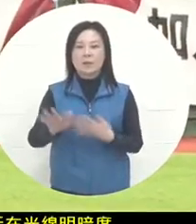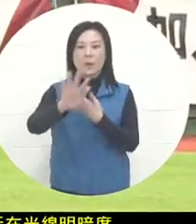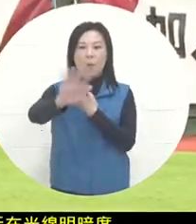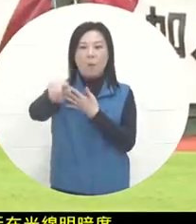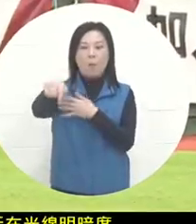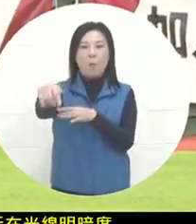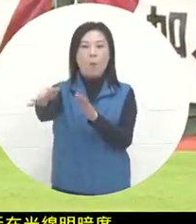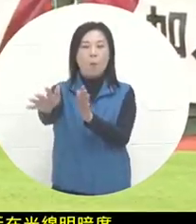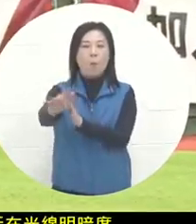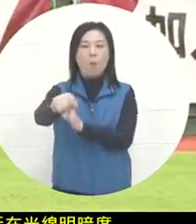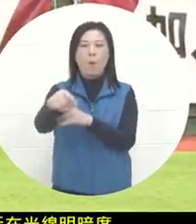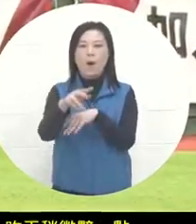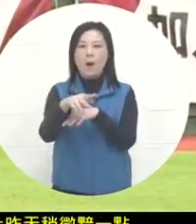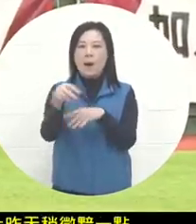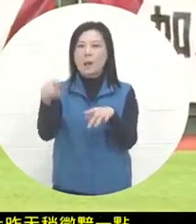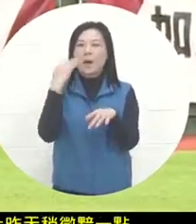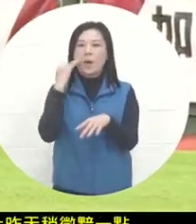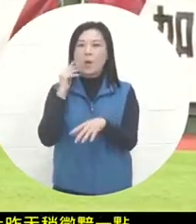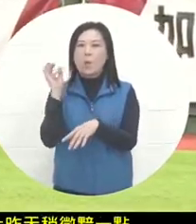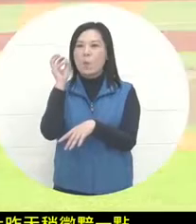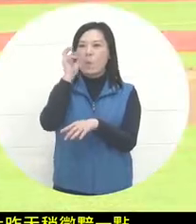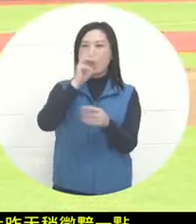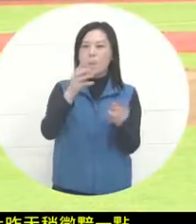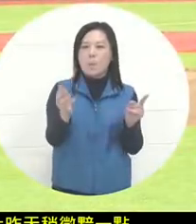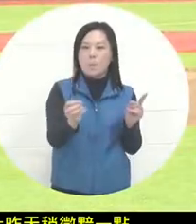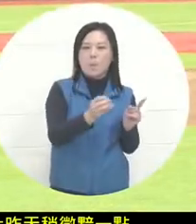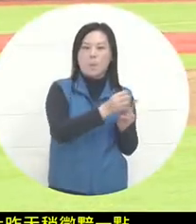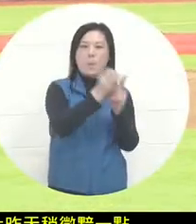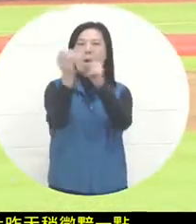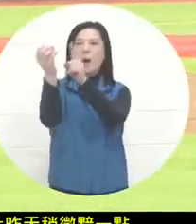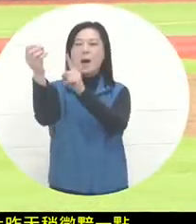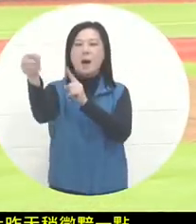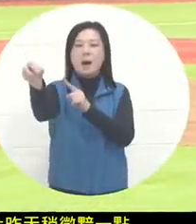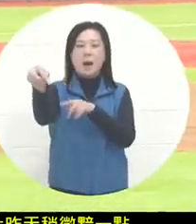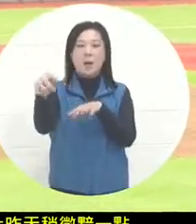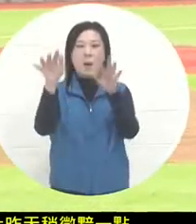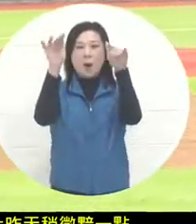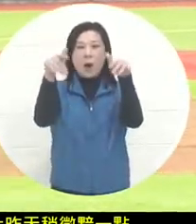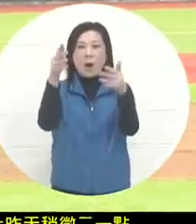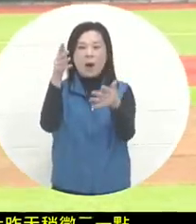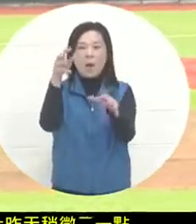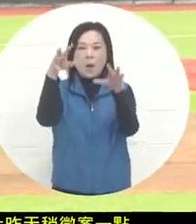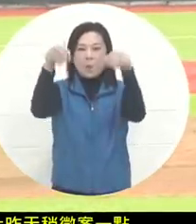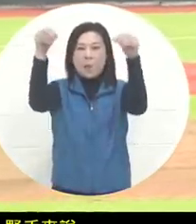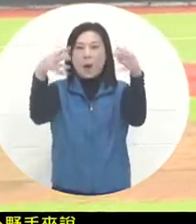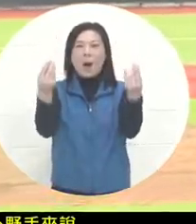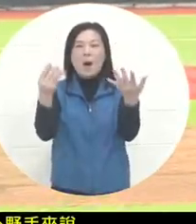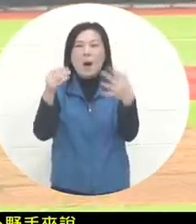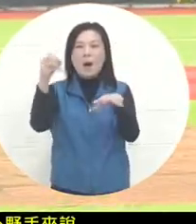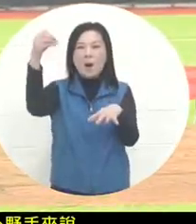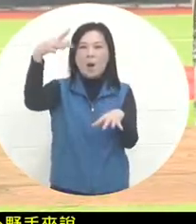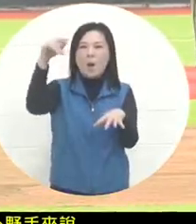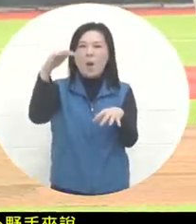is After some fly balls are hit, the rain may not stop. Pay special attention to